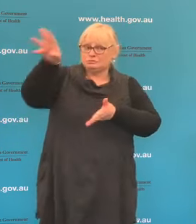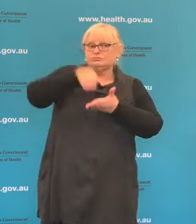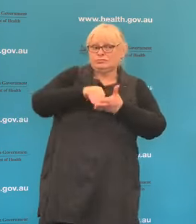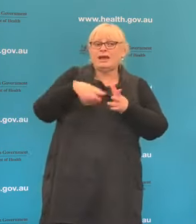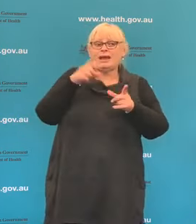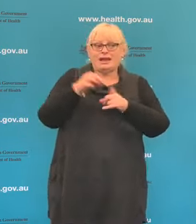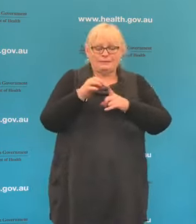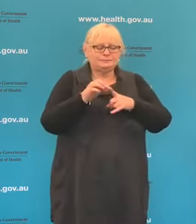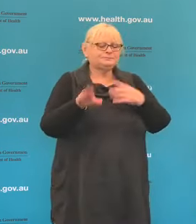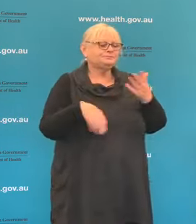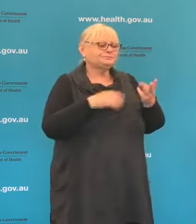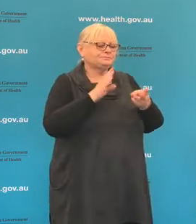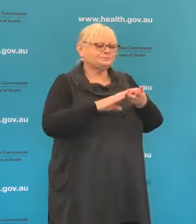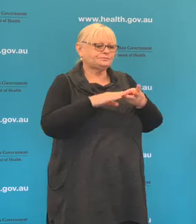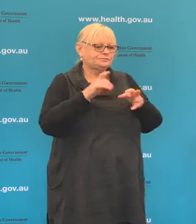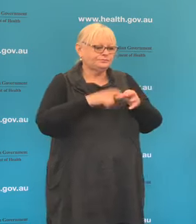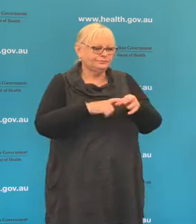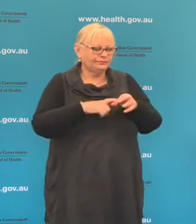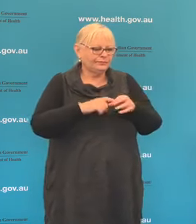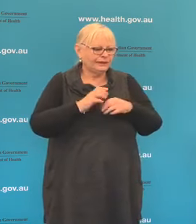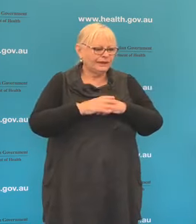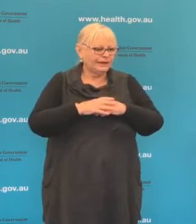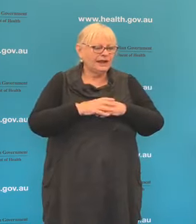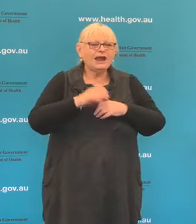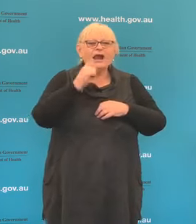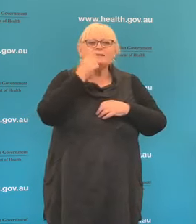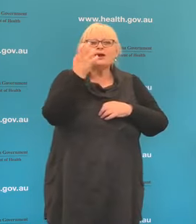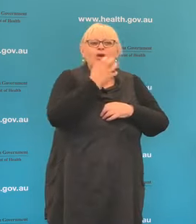Just the last one, and excuse in advance my pronunciation that's coming up here.